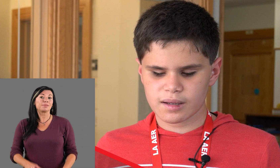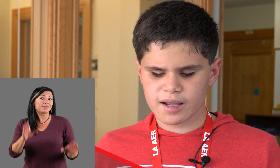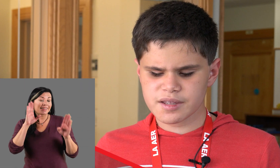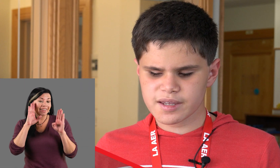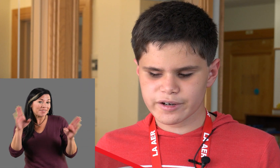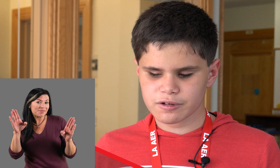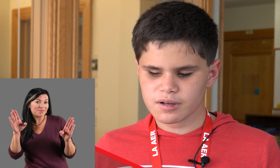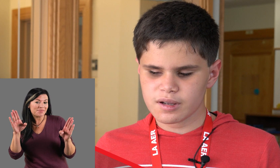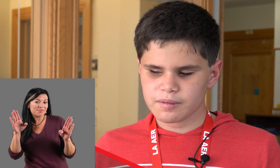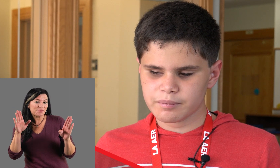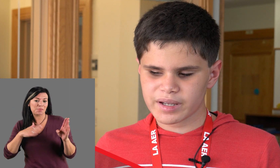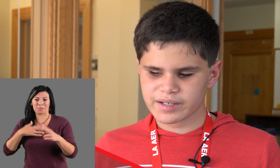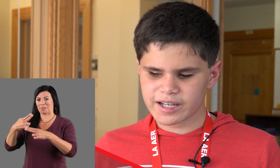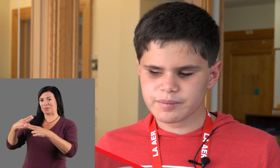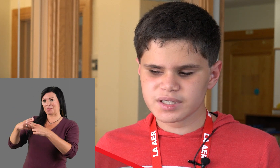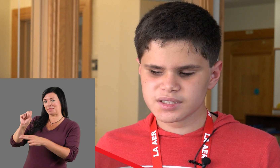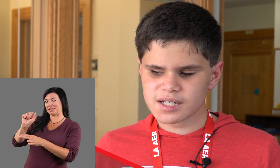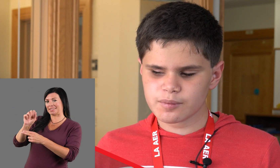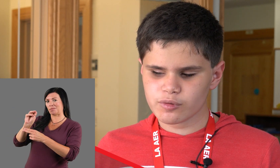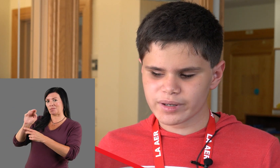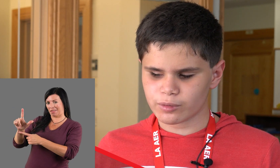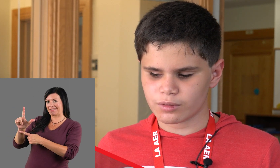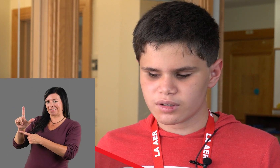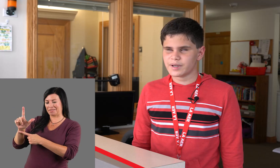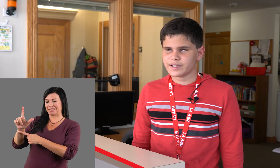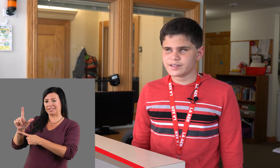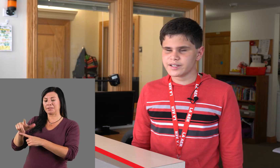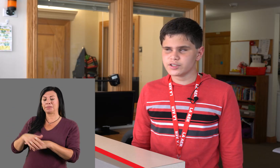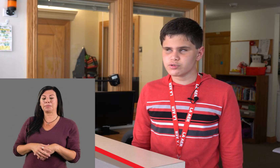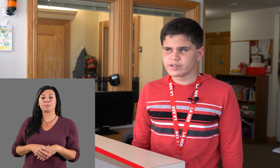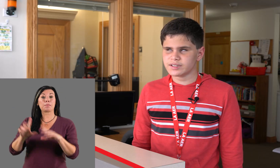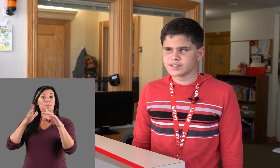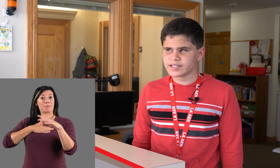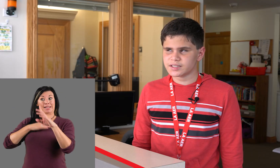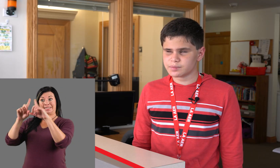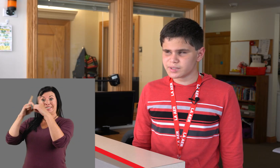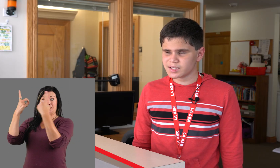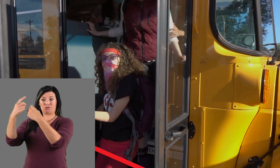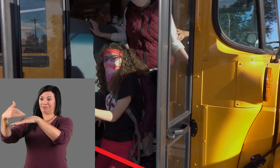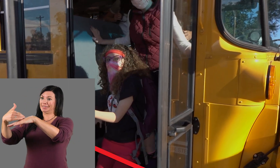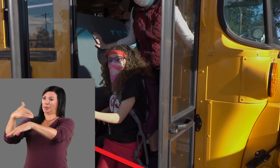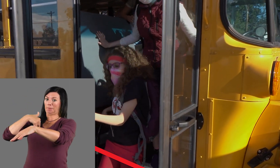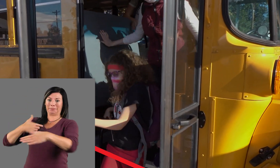Hi there. My name is Samuel. My district sends me each week